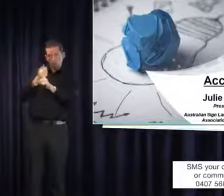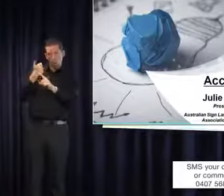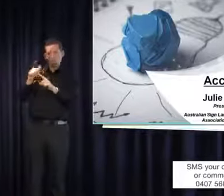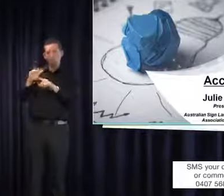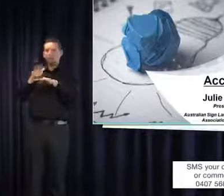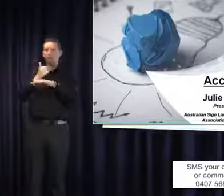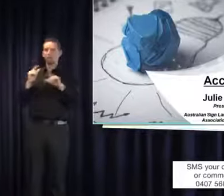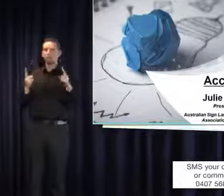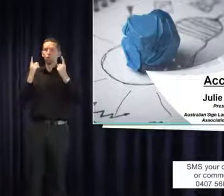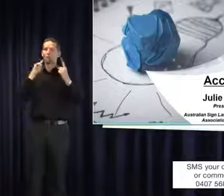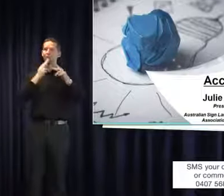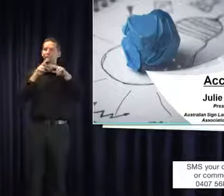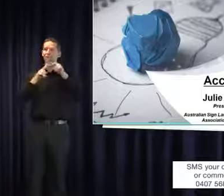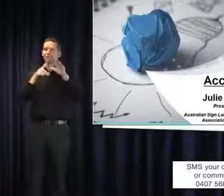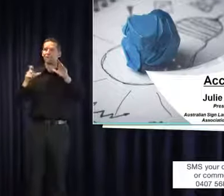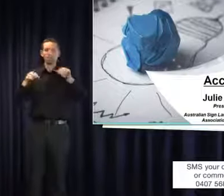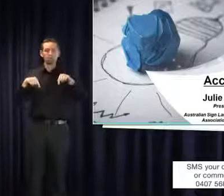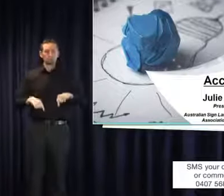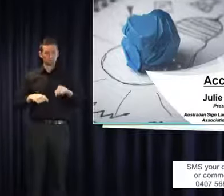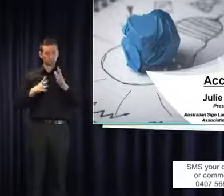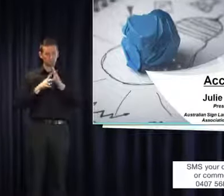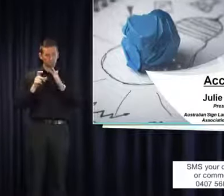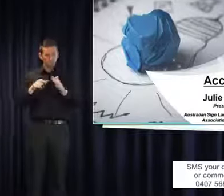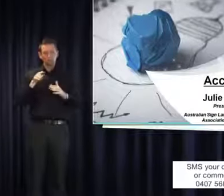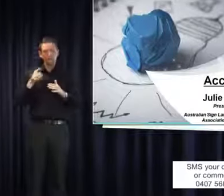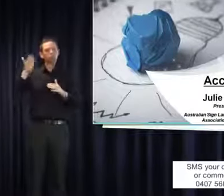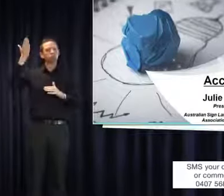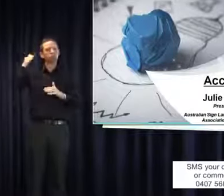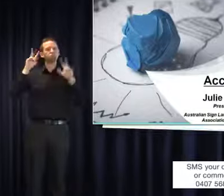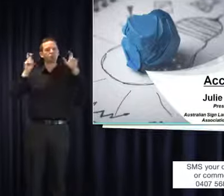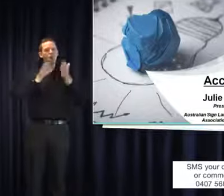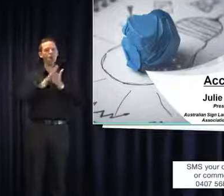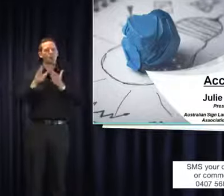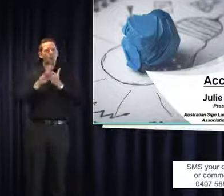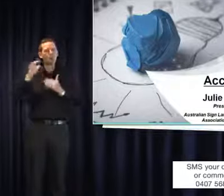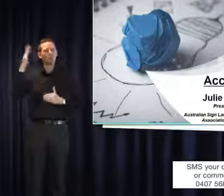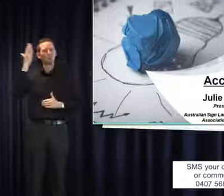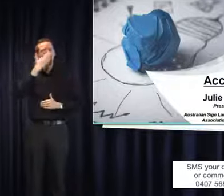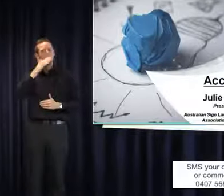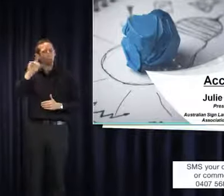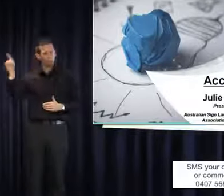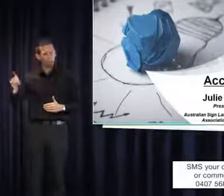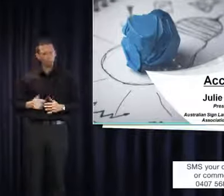deaf facility, which was what was then known as Heidelberg High School. The principles